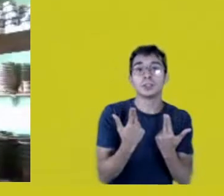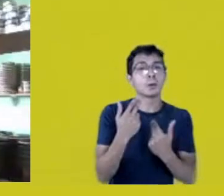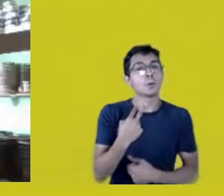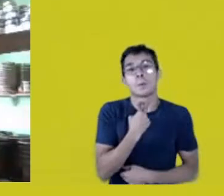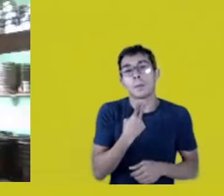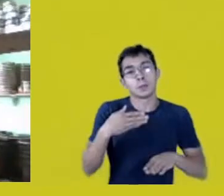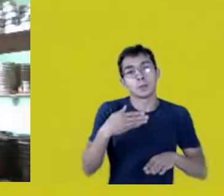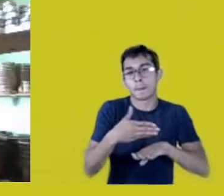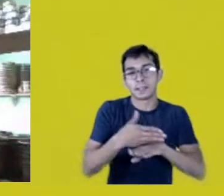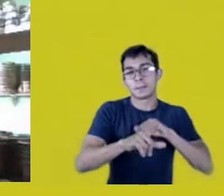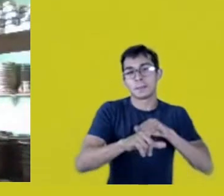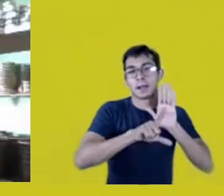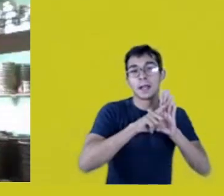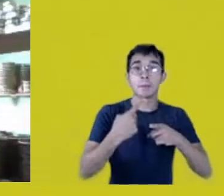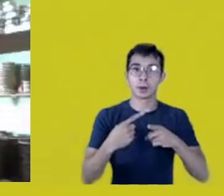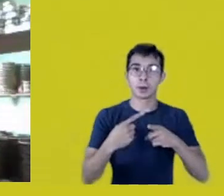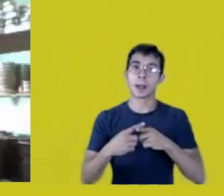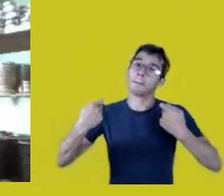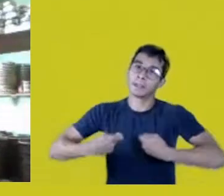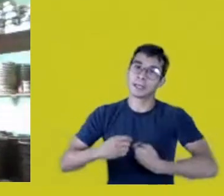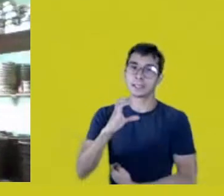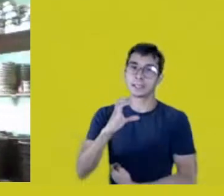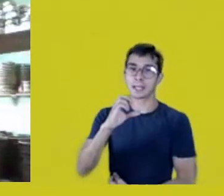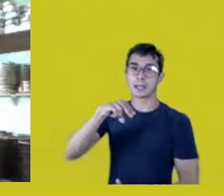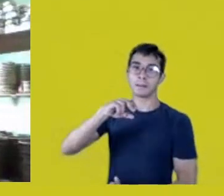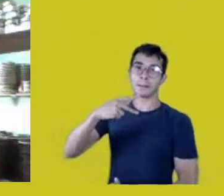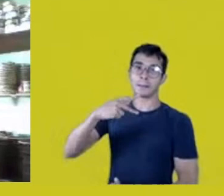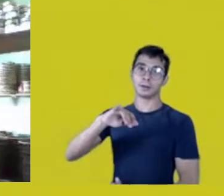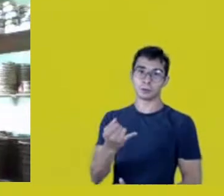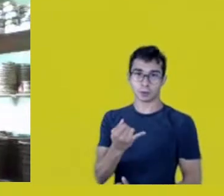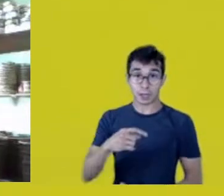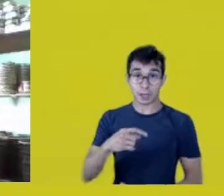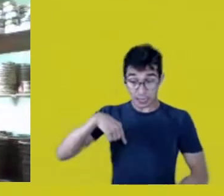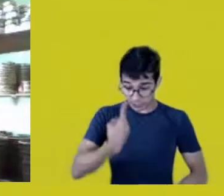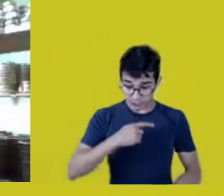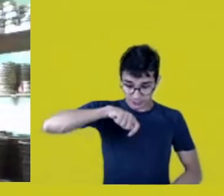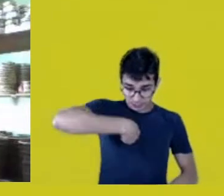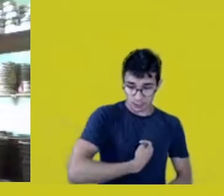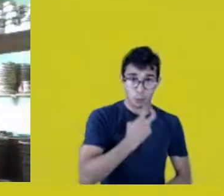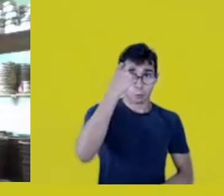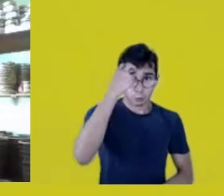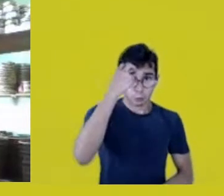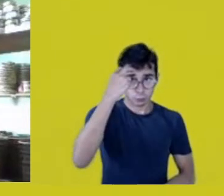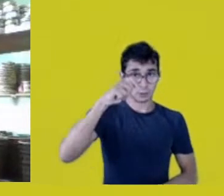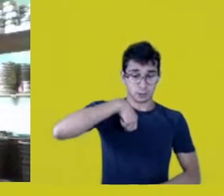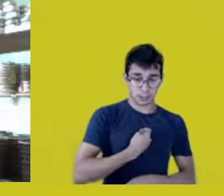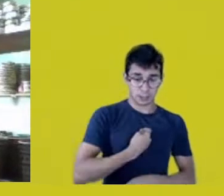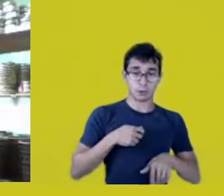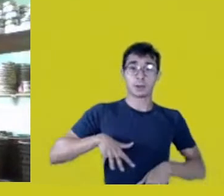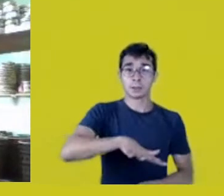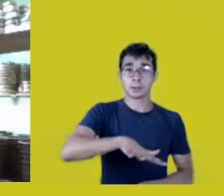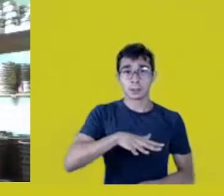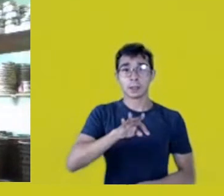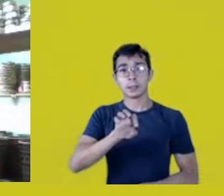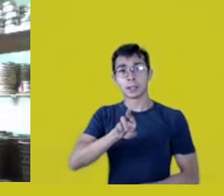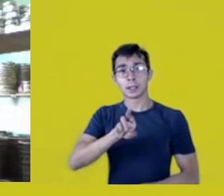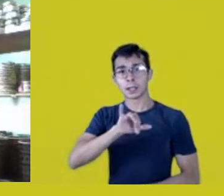We produce culture because we are our culture. We are our territory. Once again, people are mixing things up.